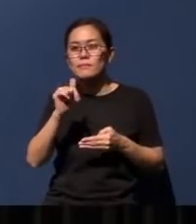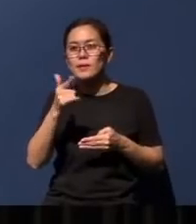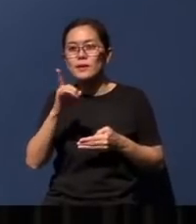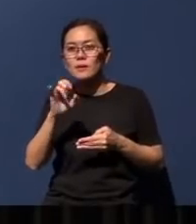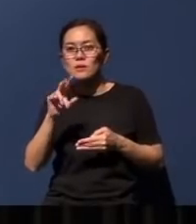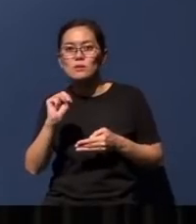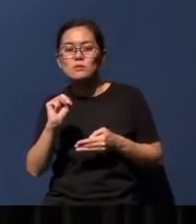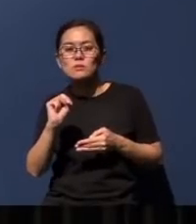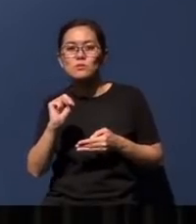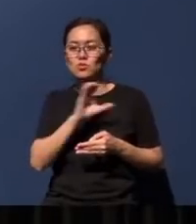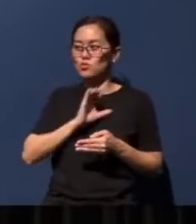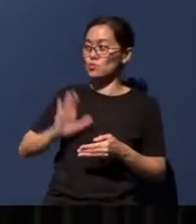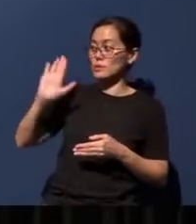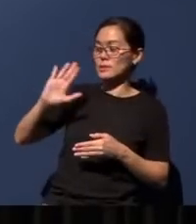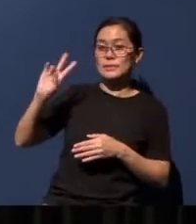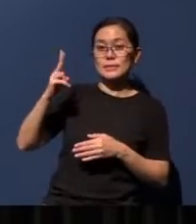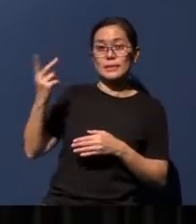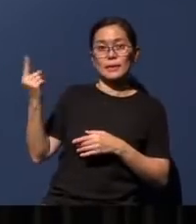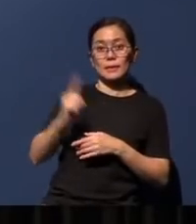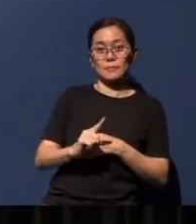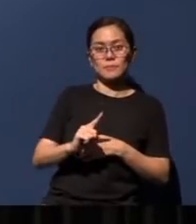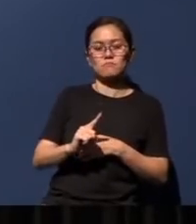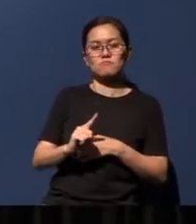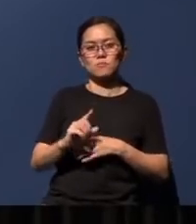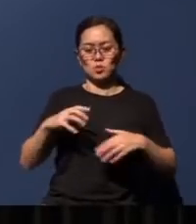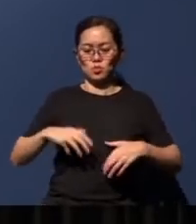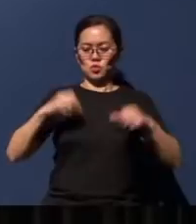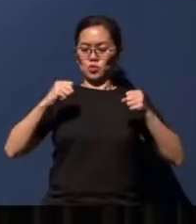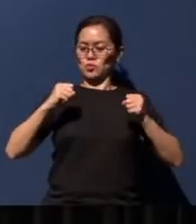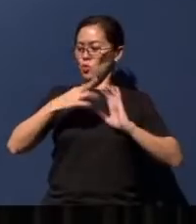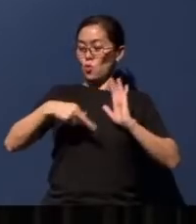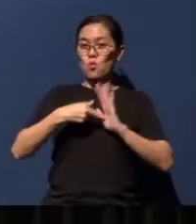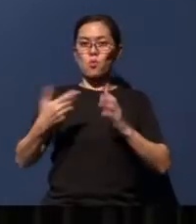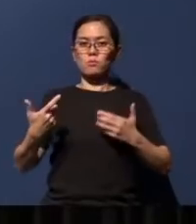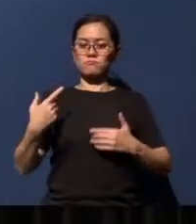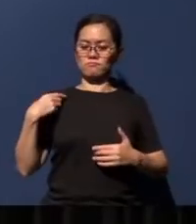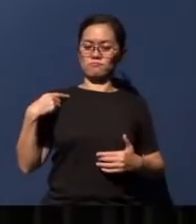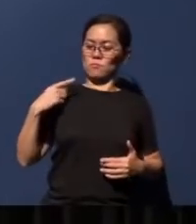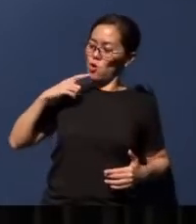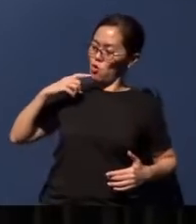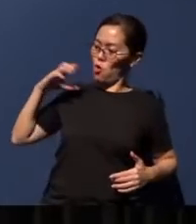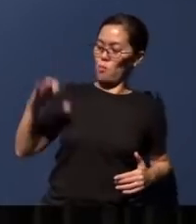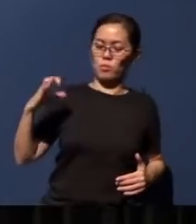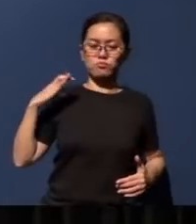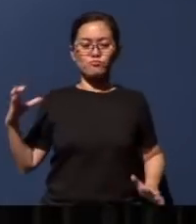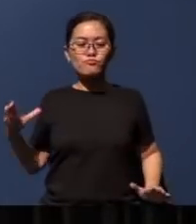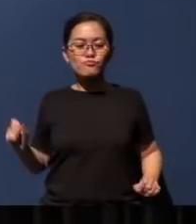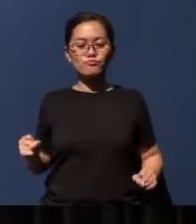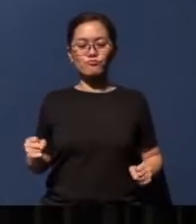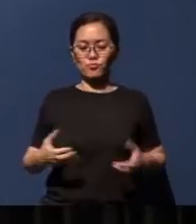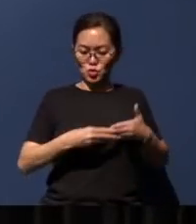second coming will assume the role of commander-in- chief, and will lead the people of God to victory